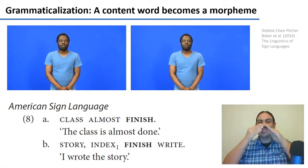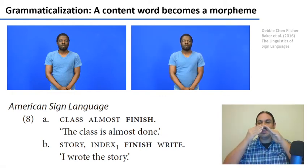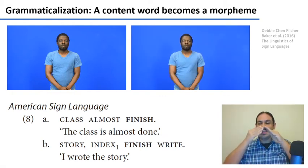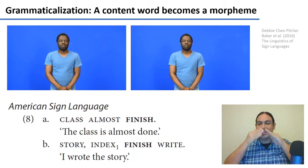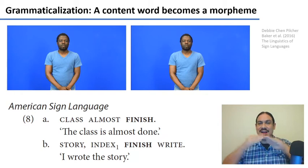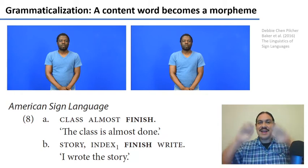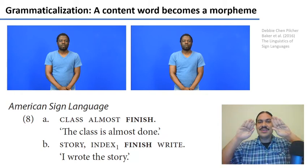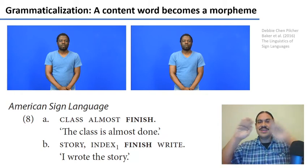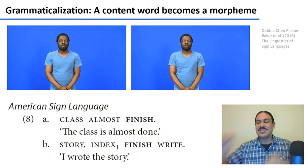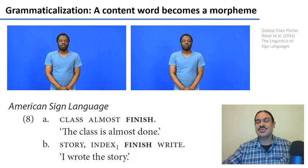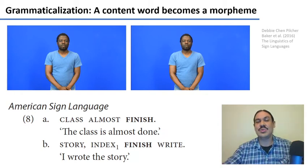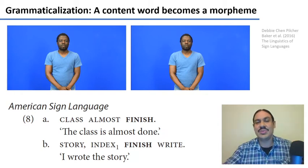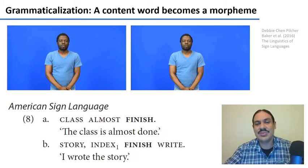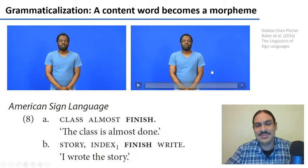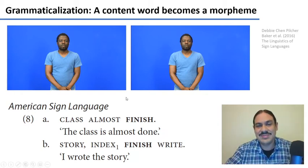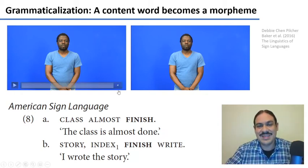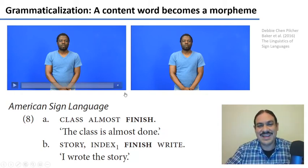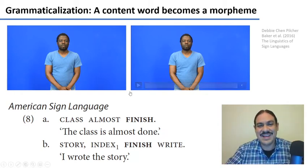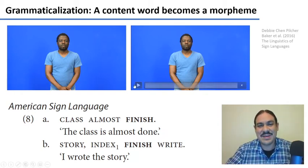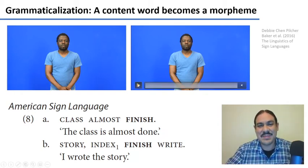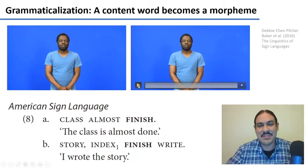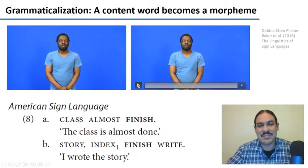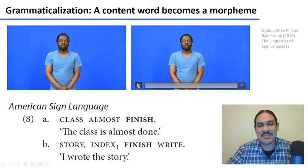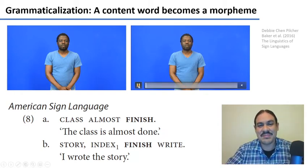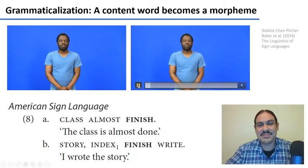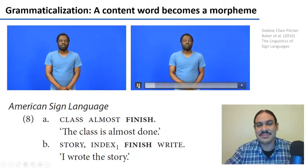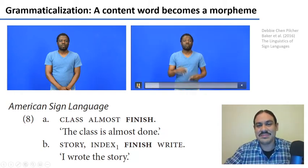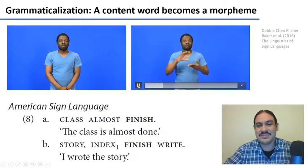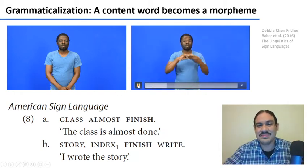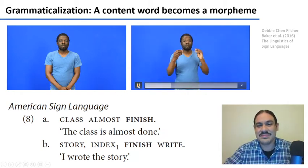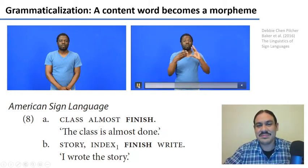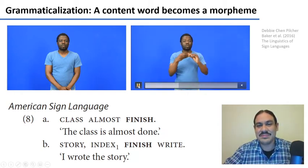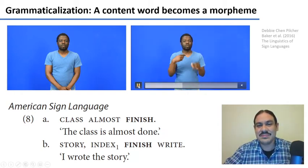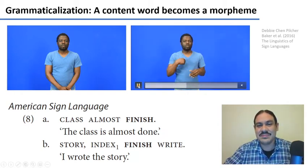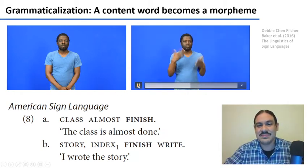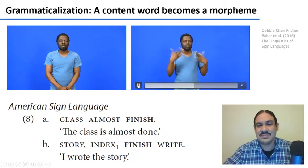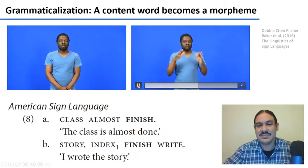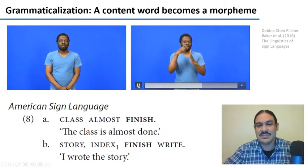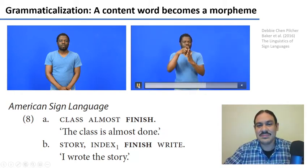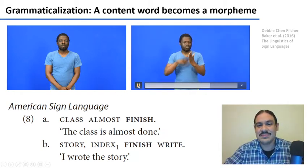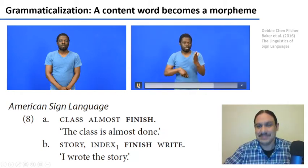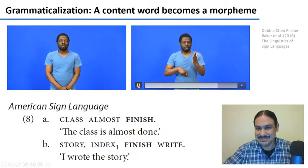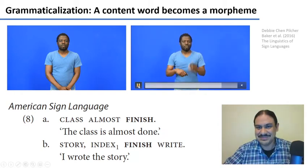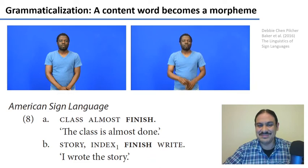so complete right the the verb to finish essentially became a